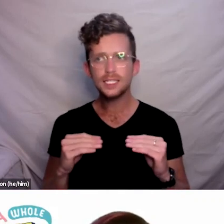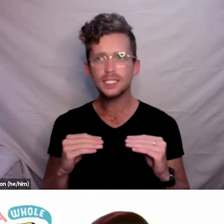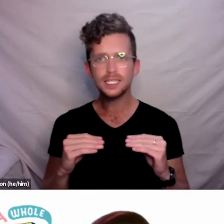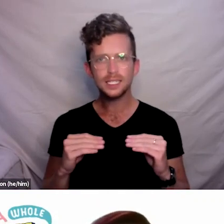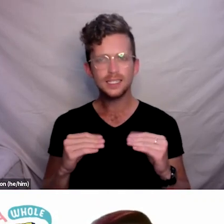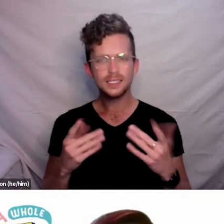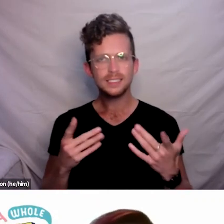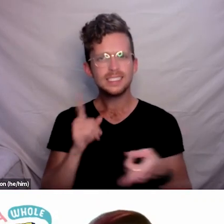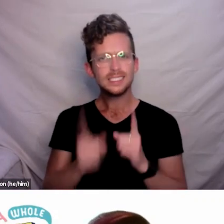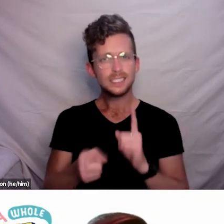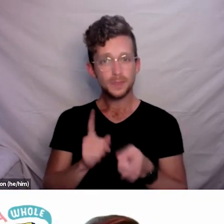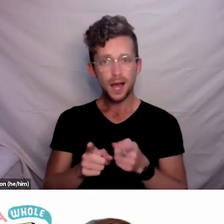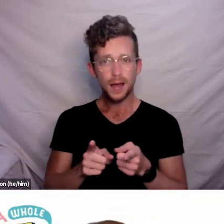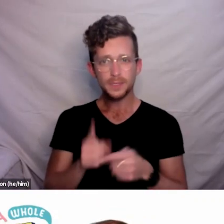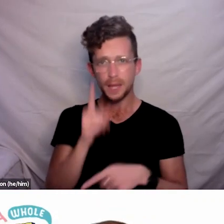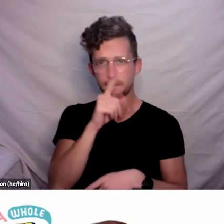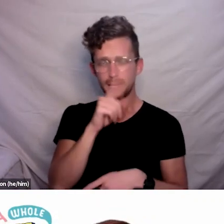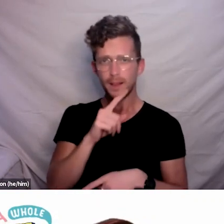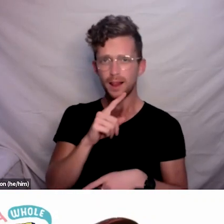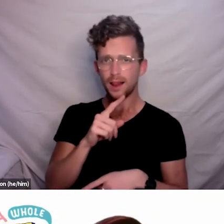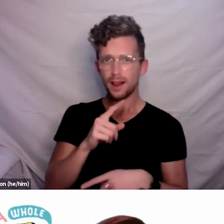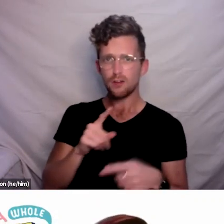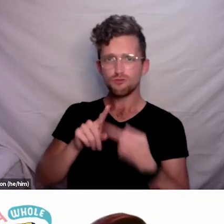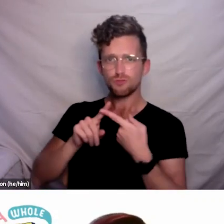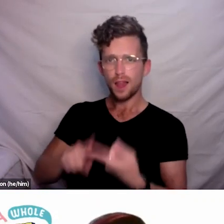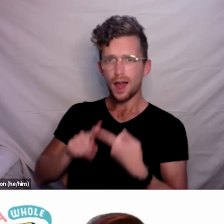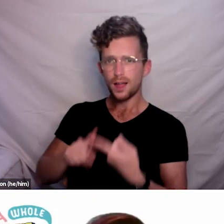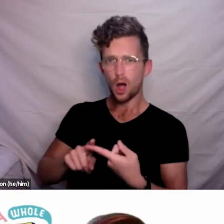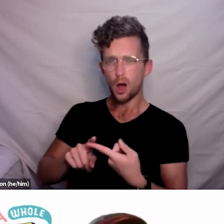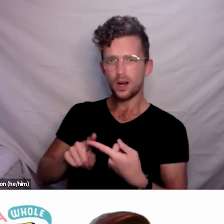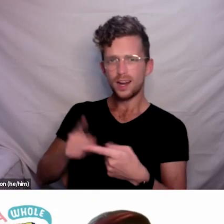people are not necessarily going to get a consistent approach are they?